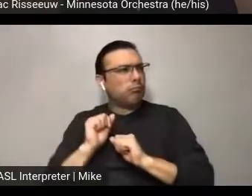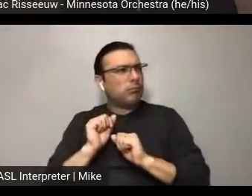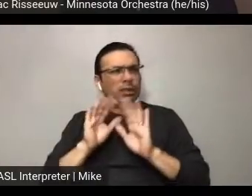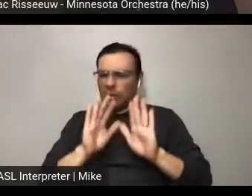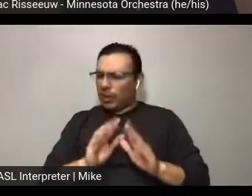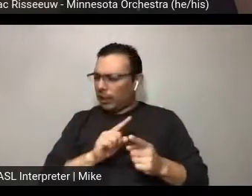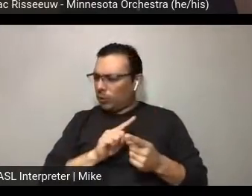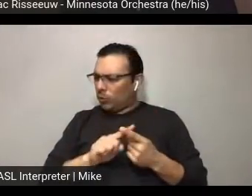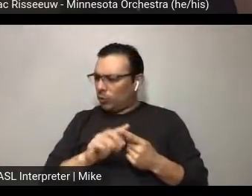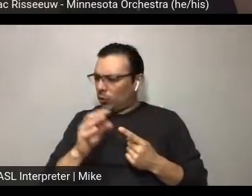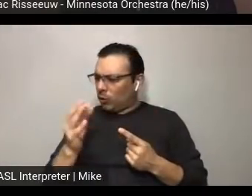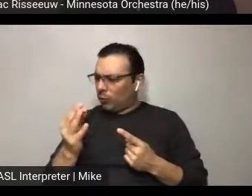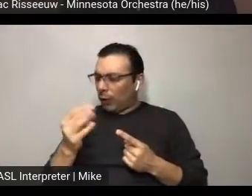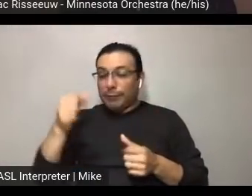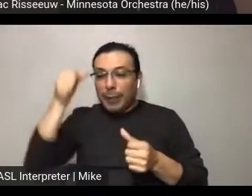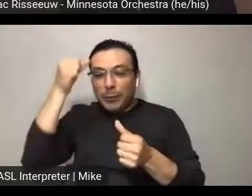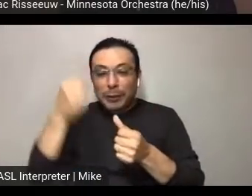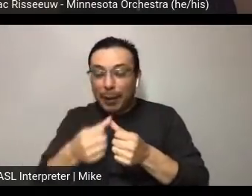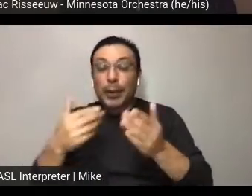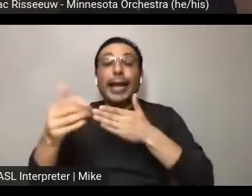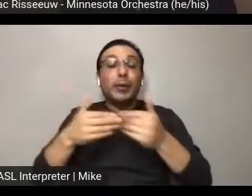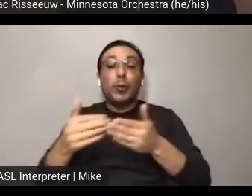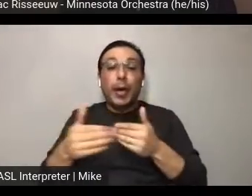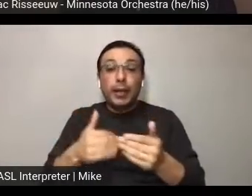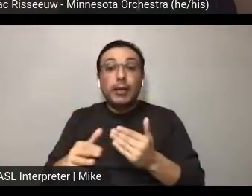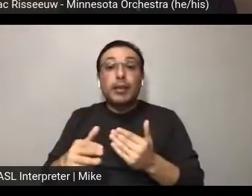I can't remember. Anyway. We were really engaging with those folks,